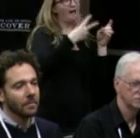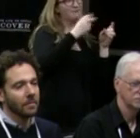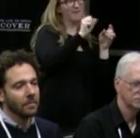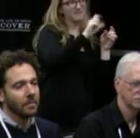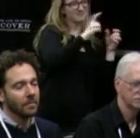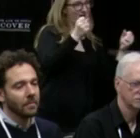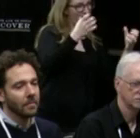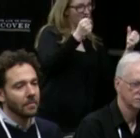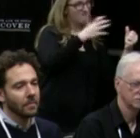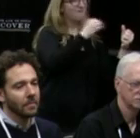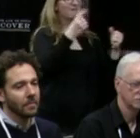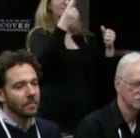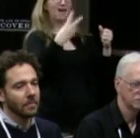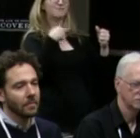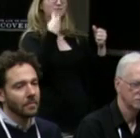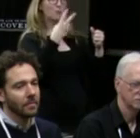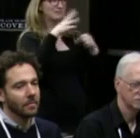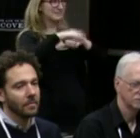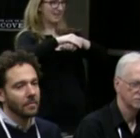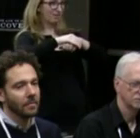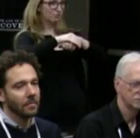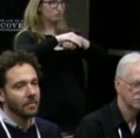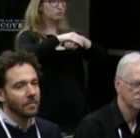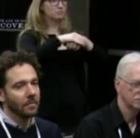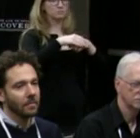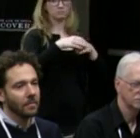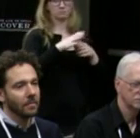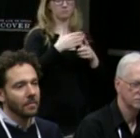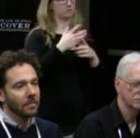And what became very clear to me over the course of our process